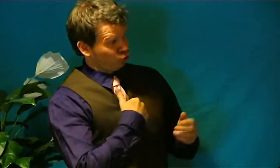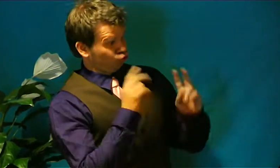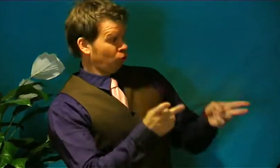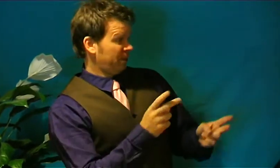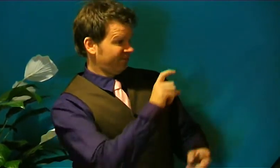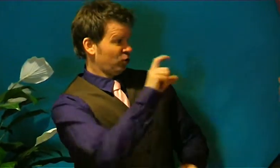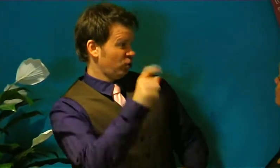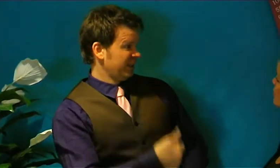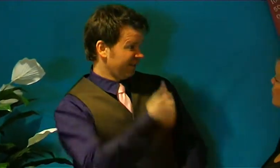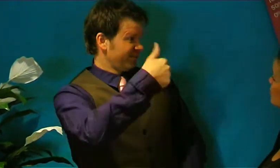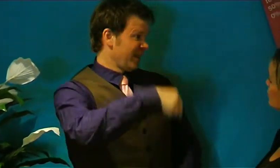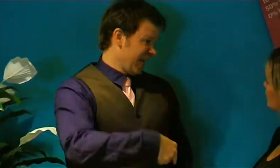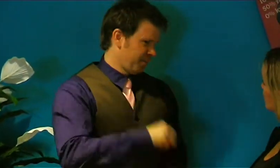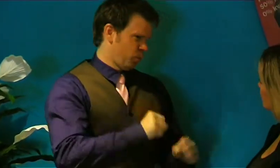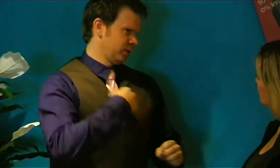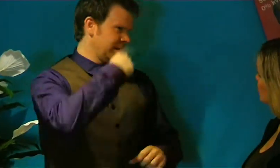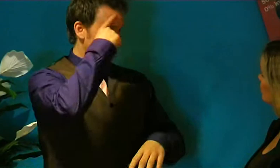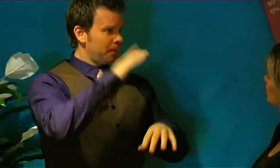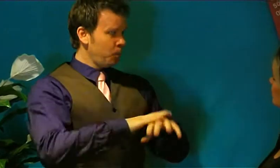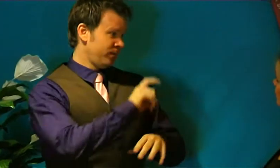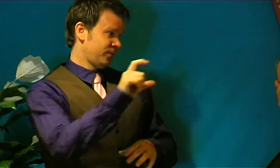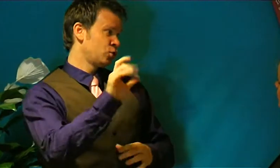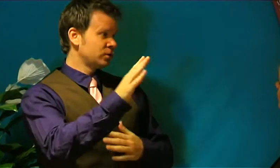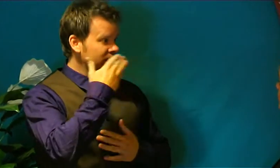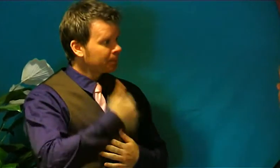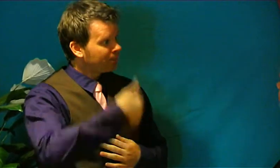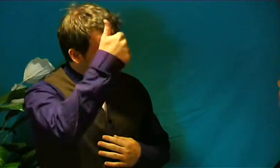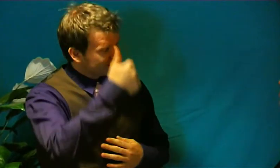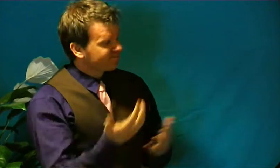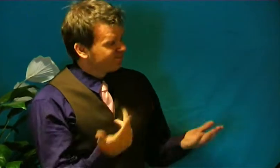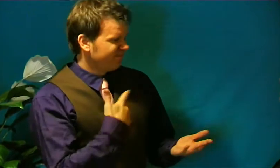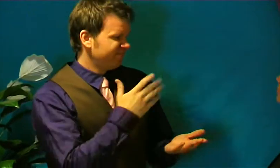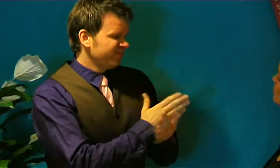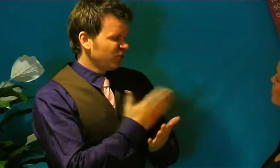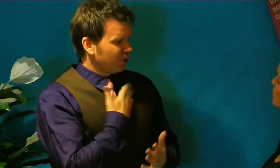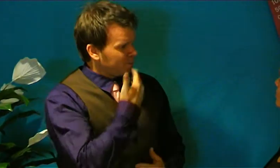I, as the boss, have to think of the company's interests so I have decided-